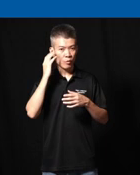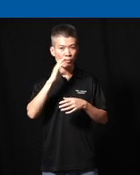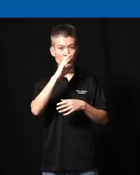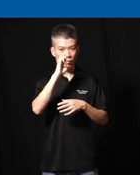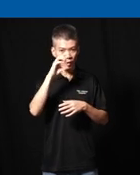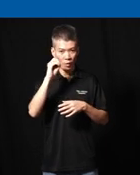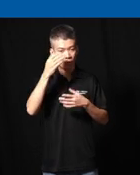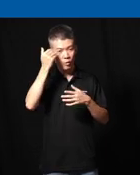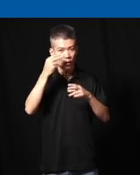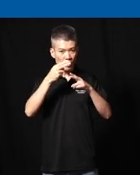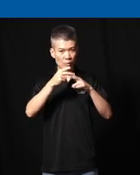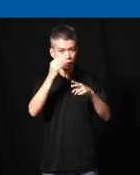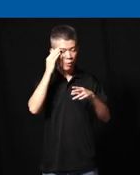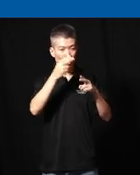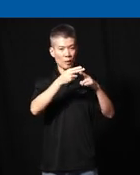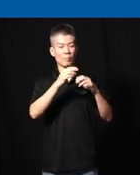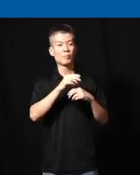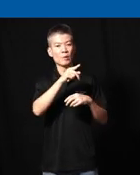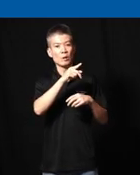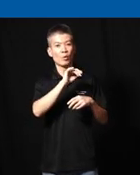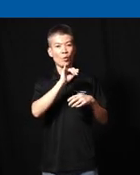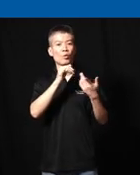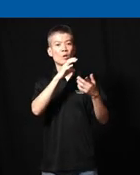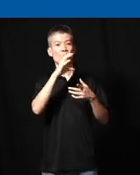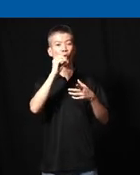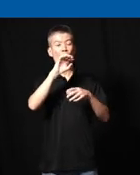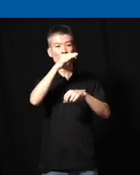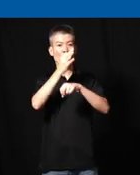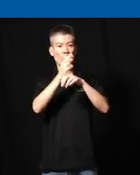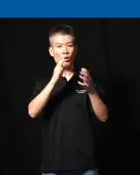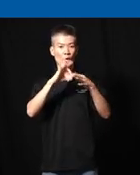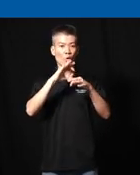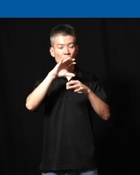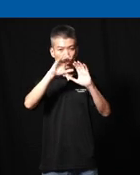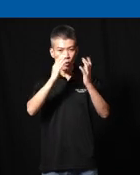forgot the name you will know the name uh he is also a co-founder of a global initiative called